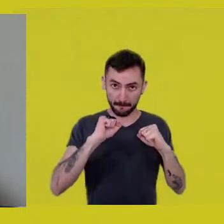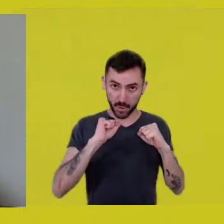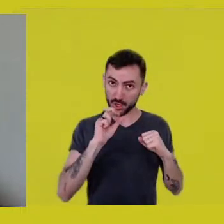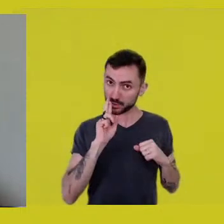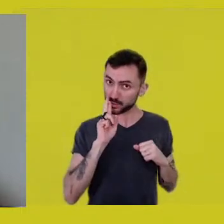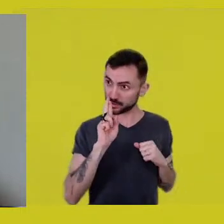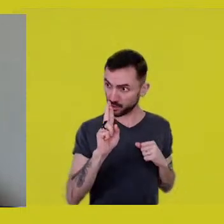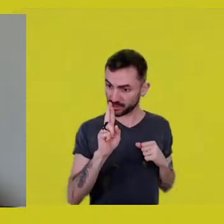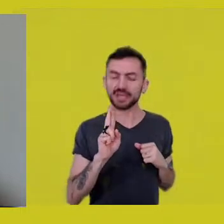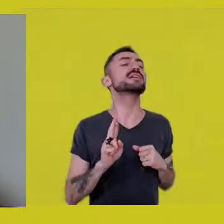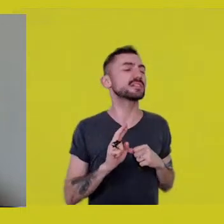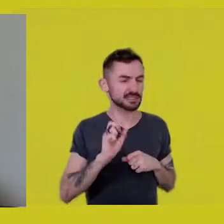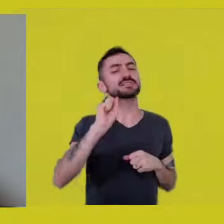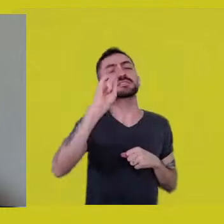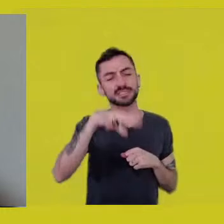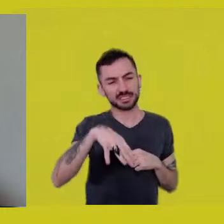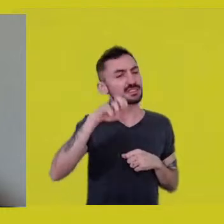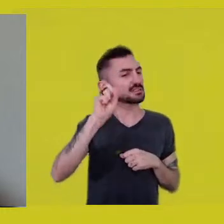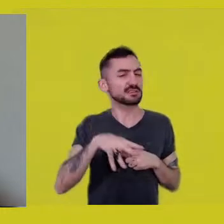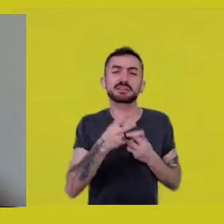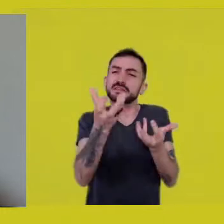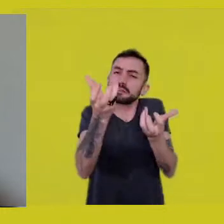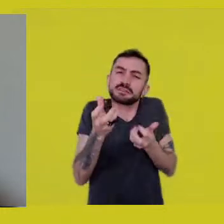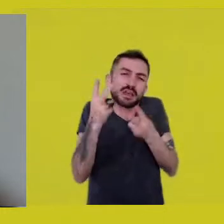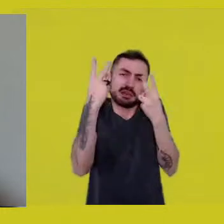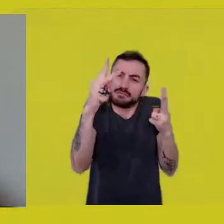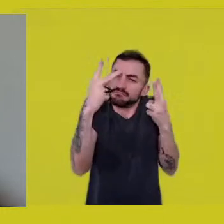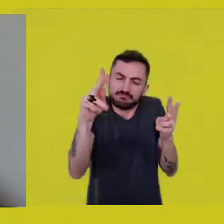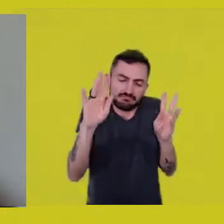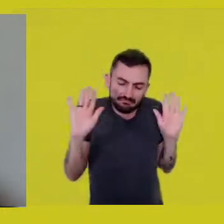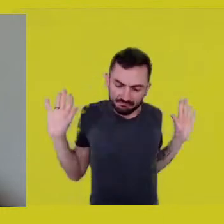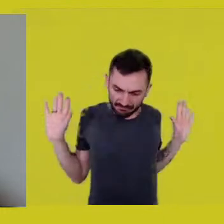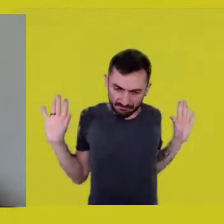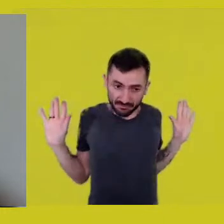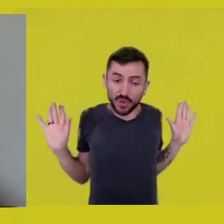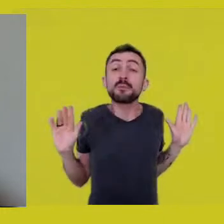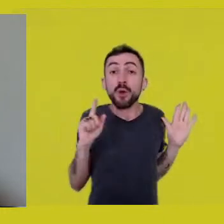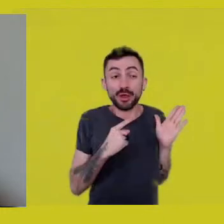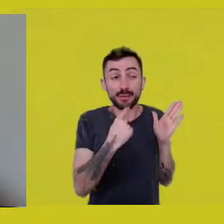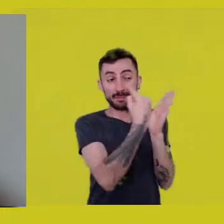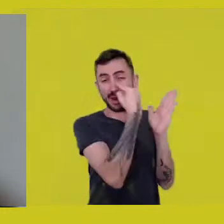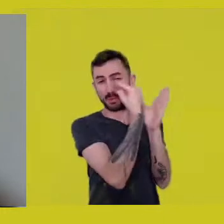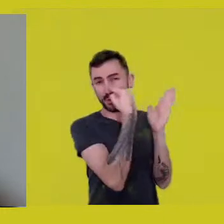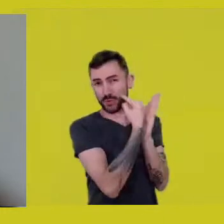As you prefer. I can read all the questions, there are other three,